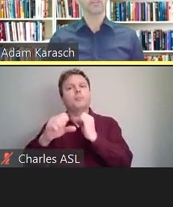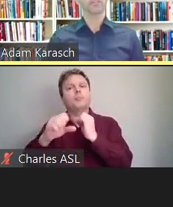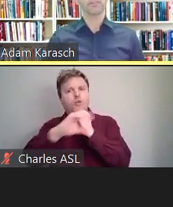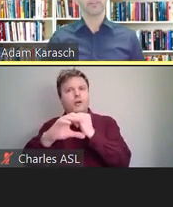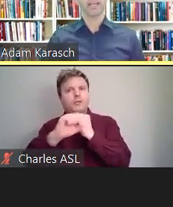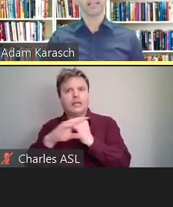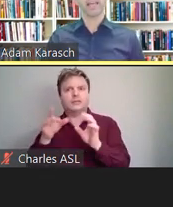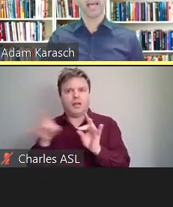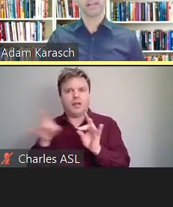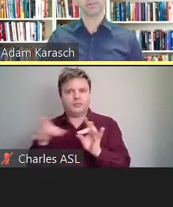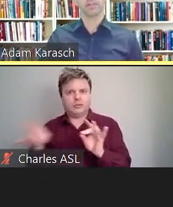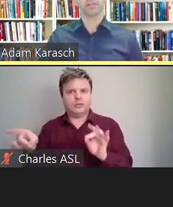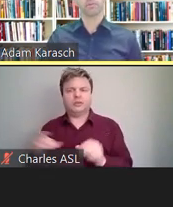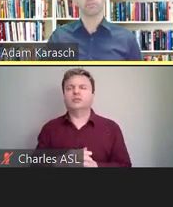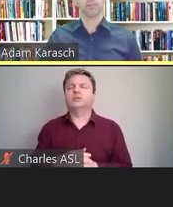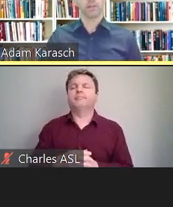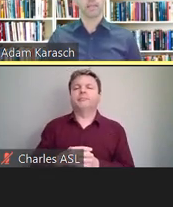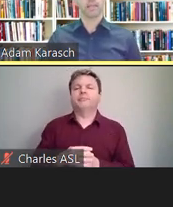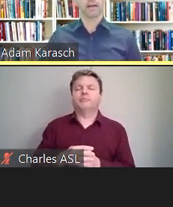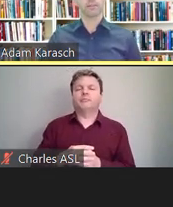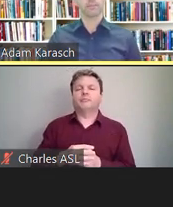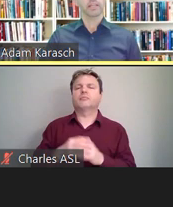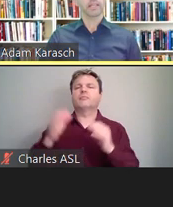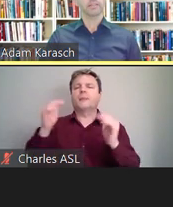So the second category that we'll be talking about is--